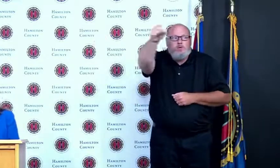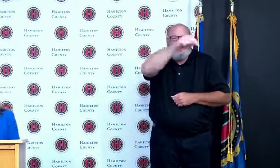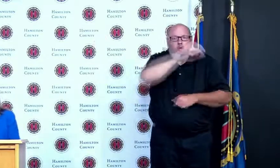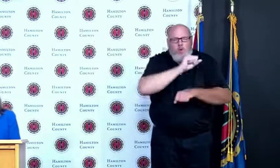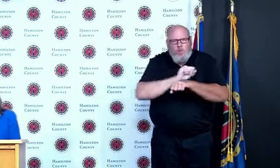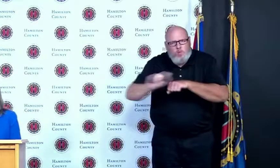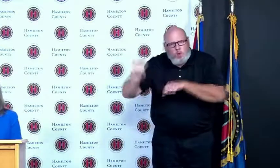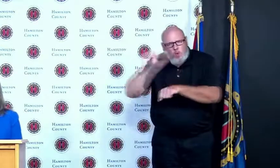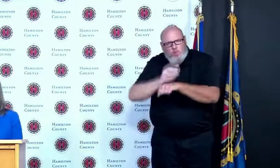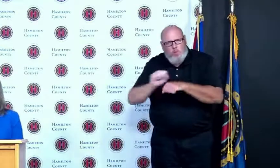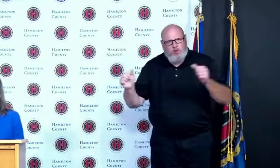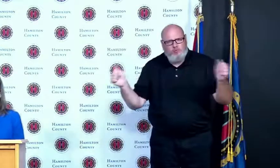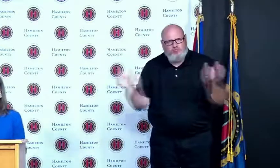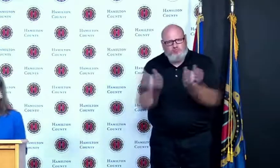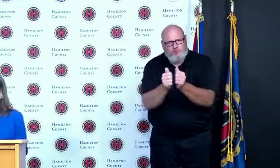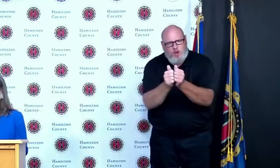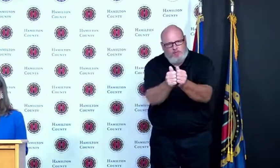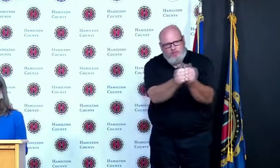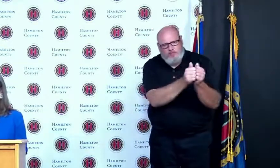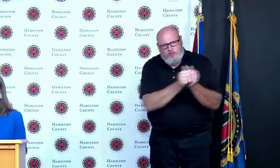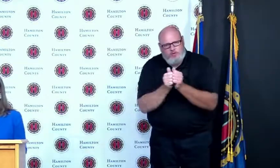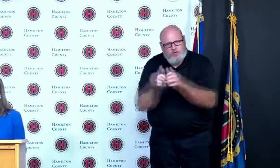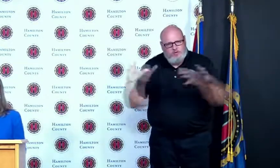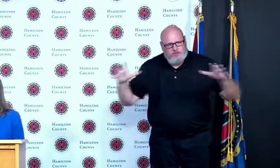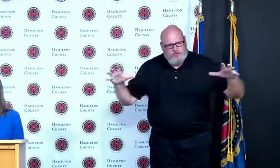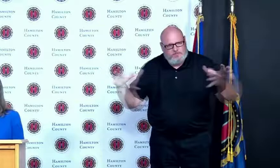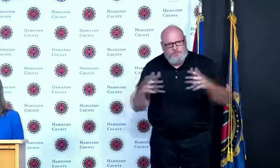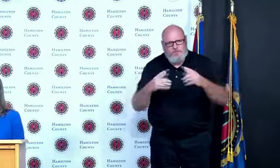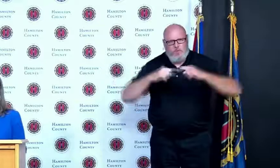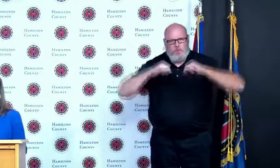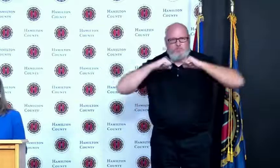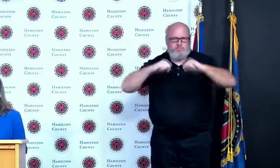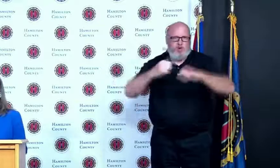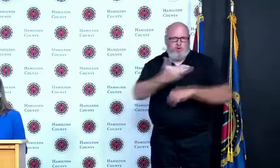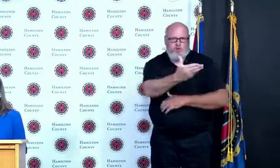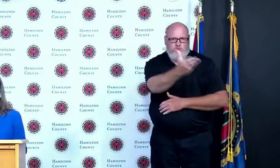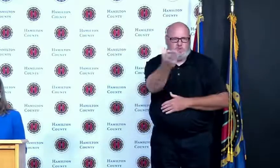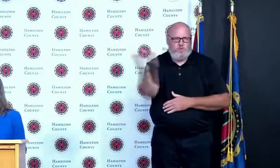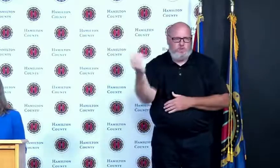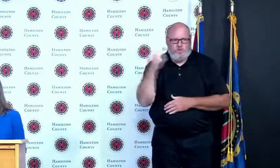through their testing and vaccination efforts we have addressed health disparities